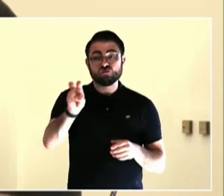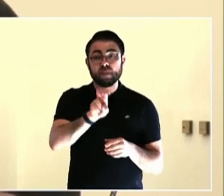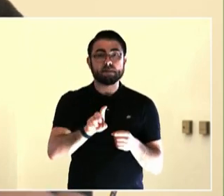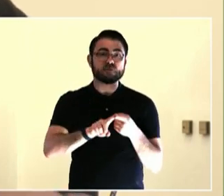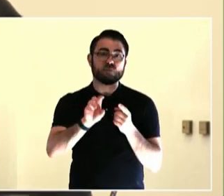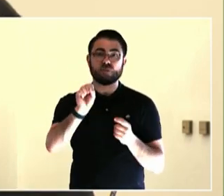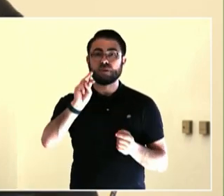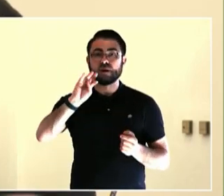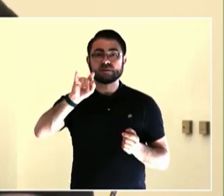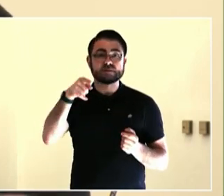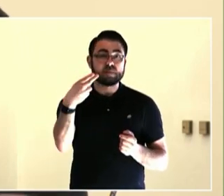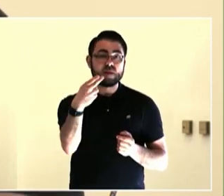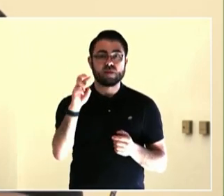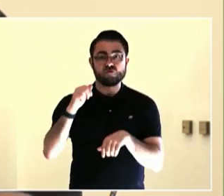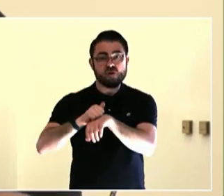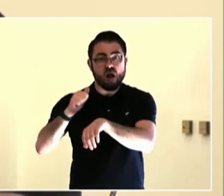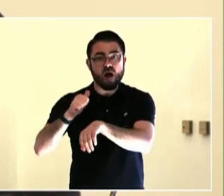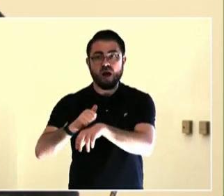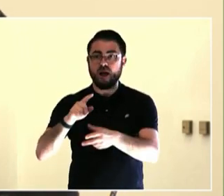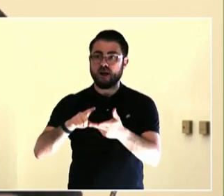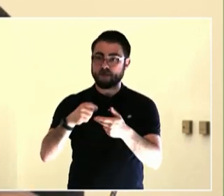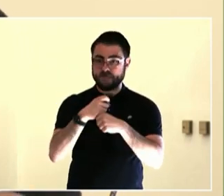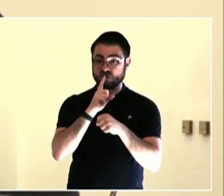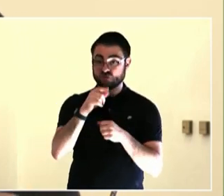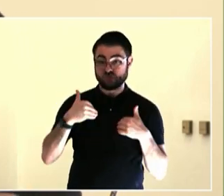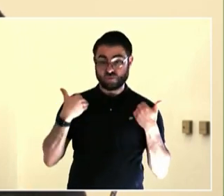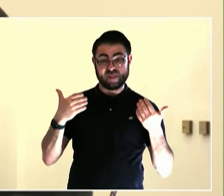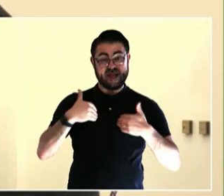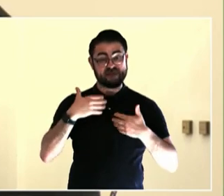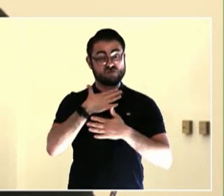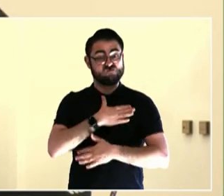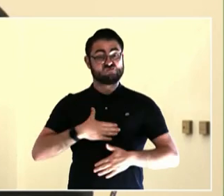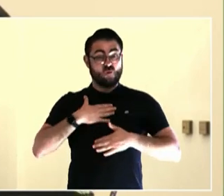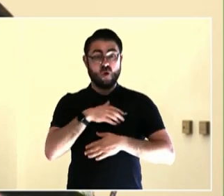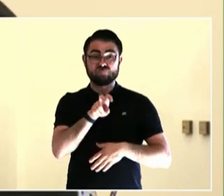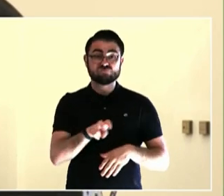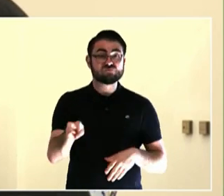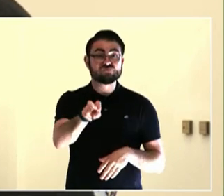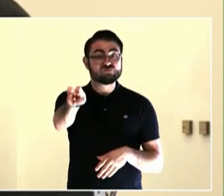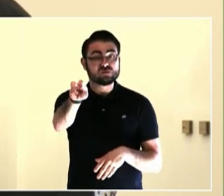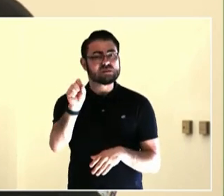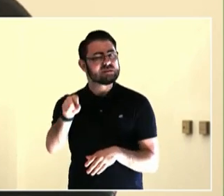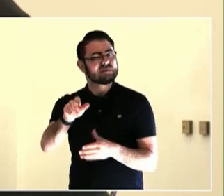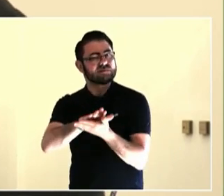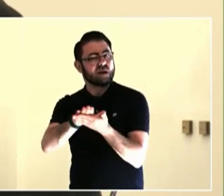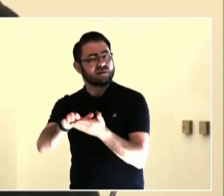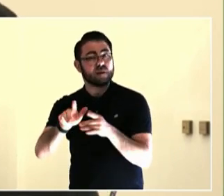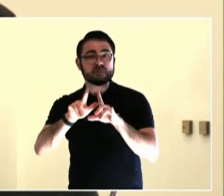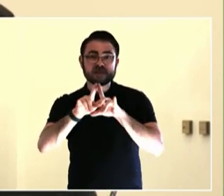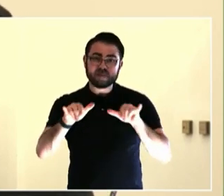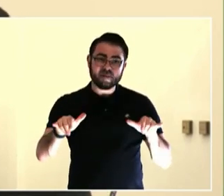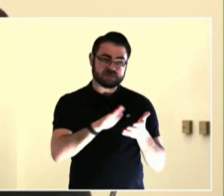Hi, I'm Antonio Servin-Gonzalez, I'm a -- my